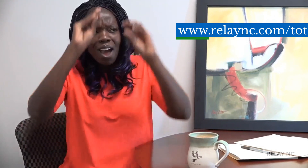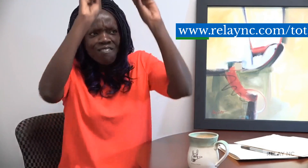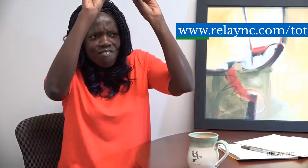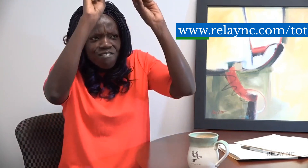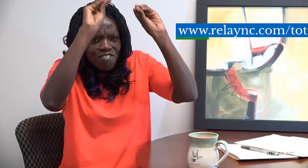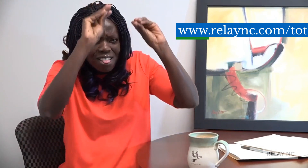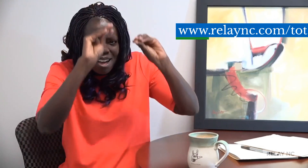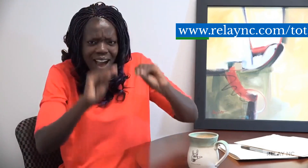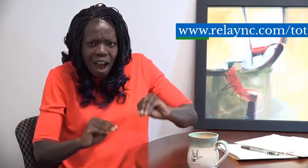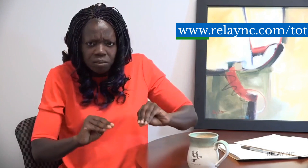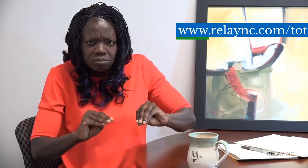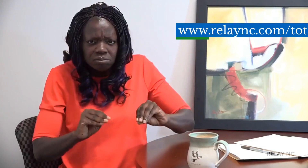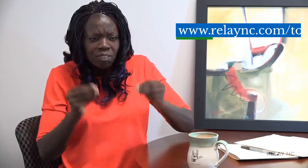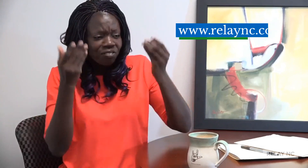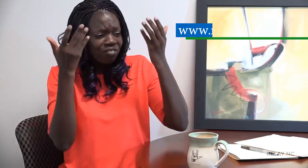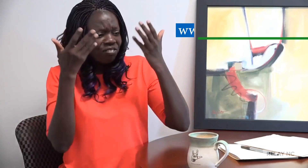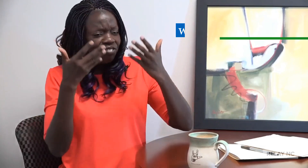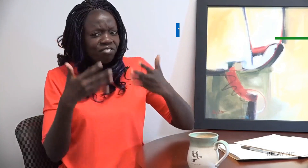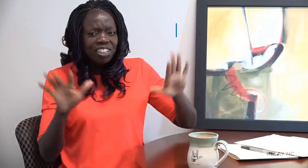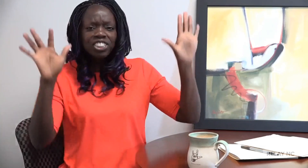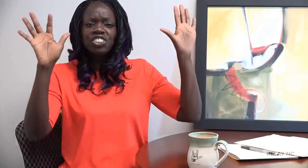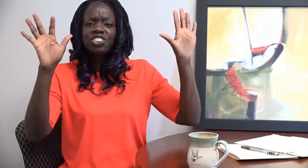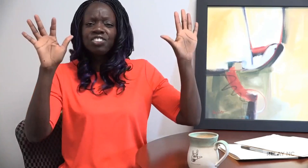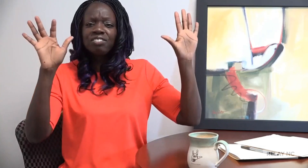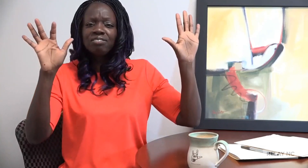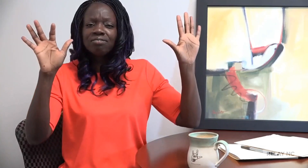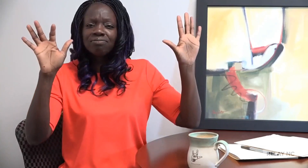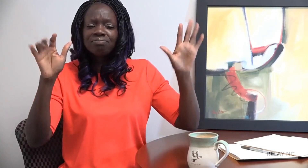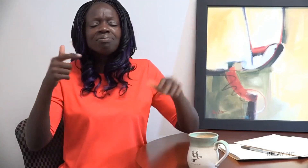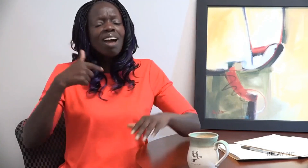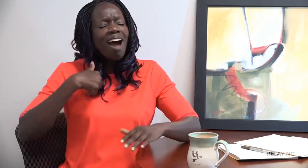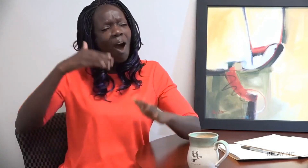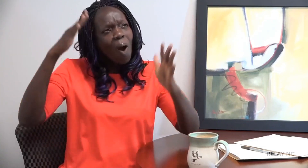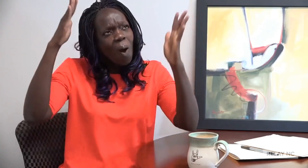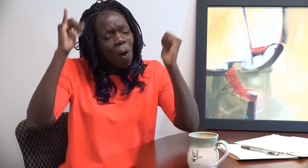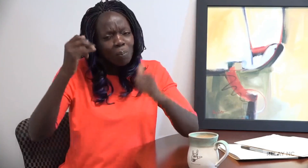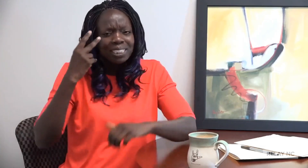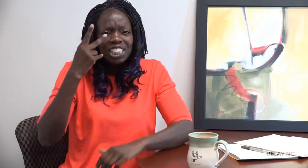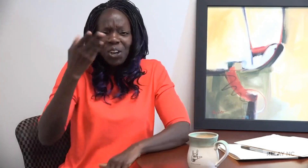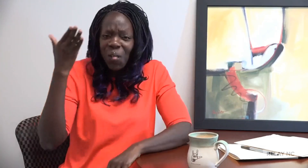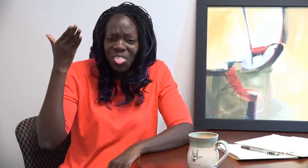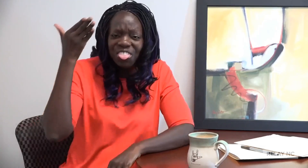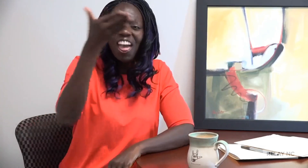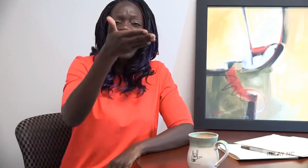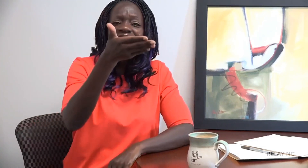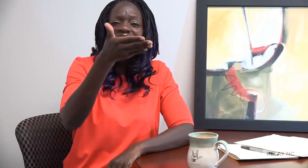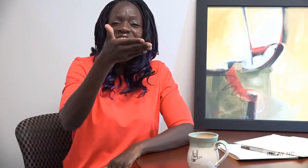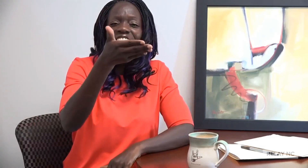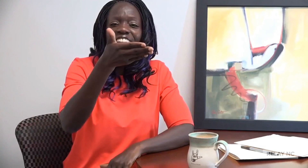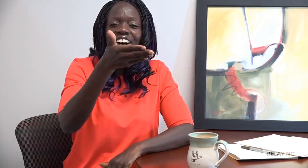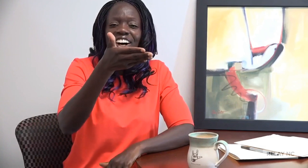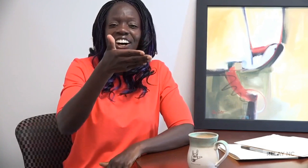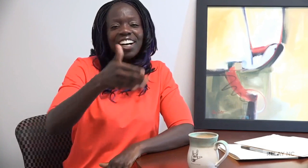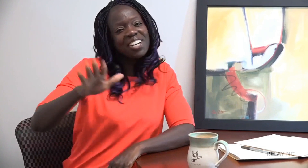Fill out the form Finished! I hope to see you there!